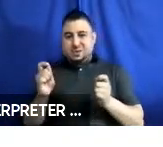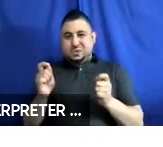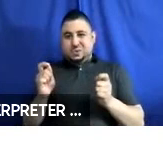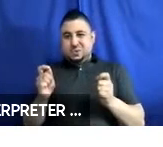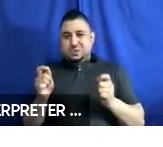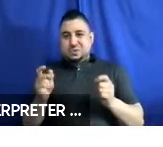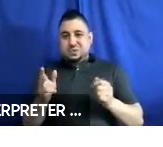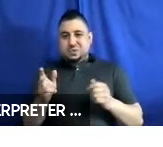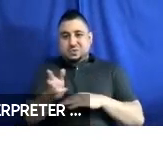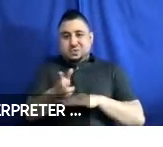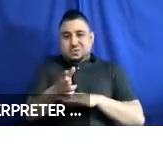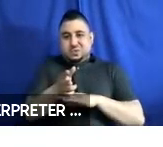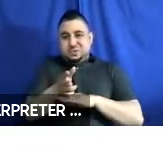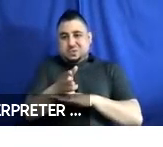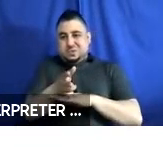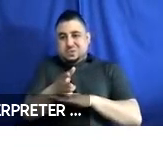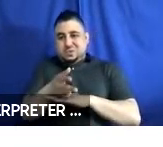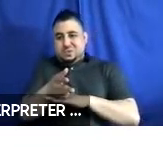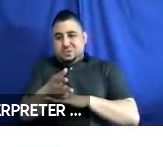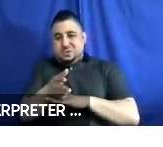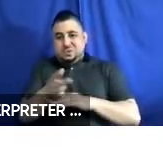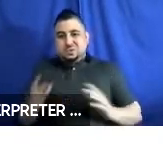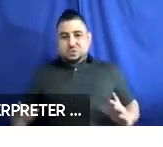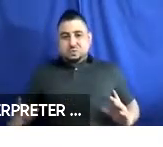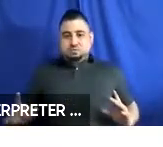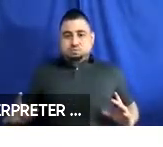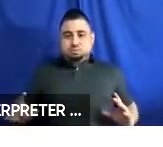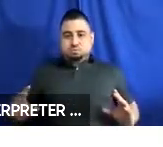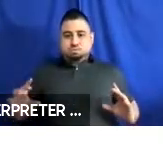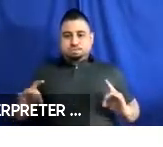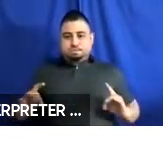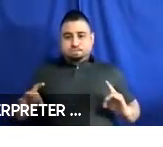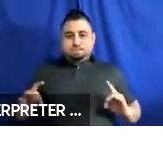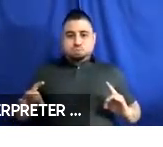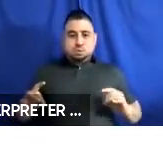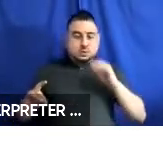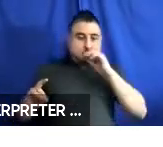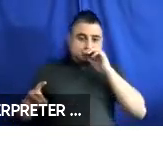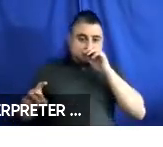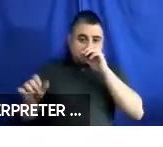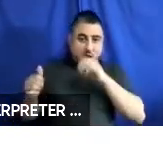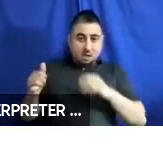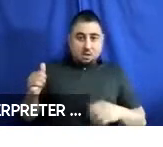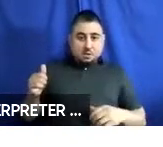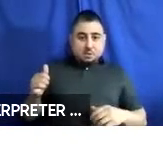full engagement with the hooks. Then we have another control that operates the seatbelt